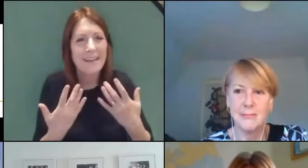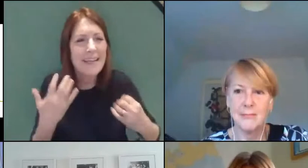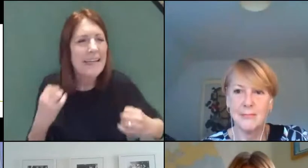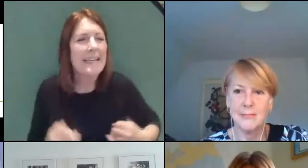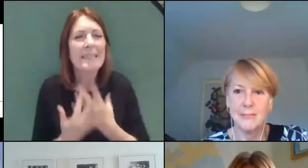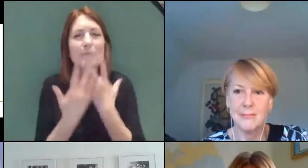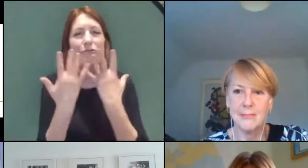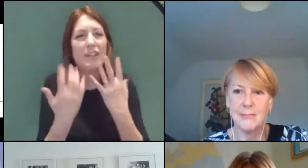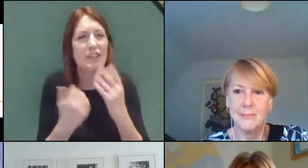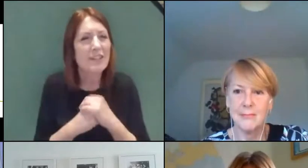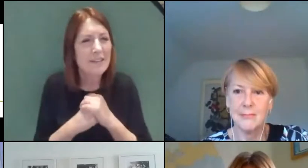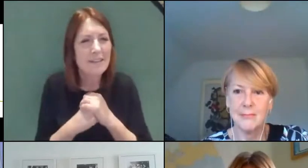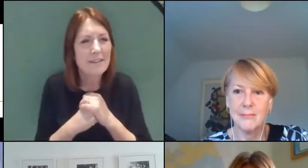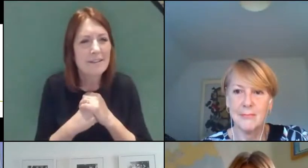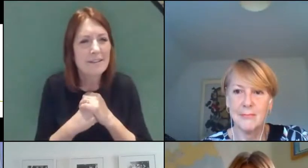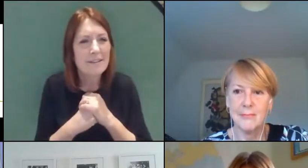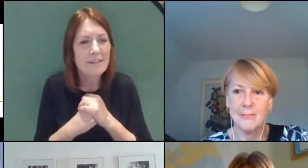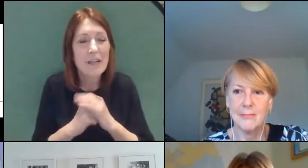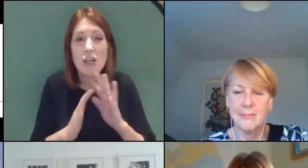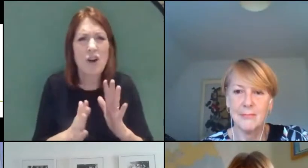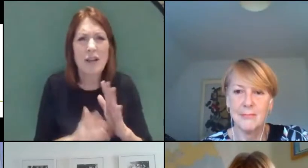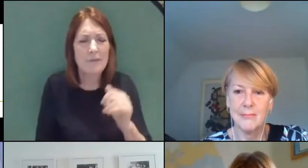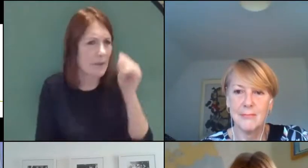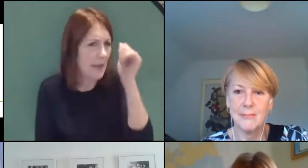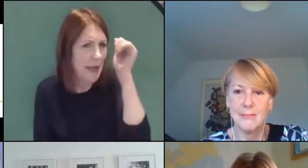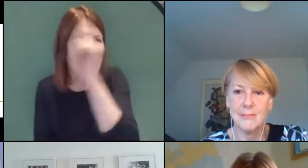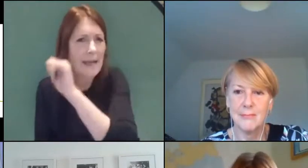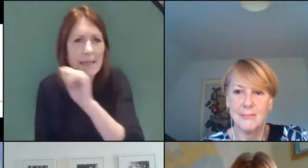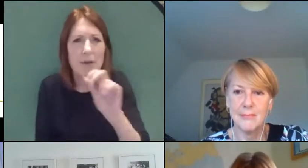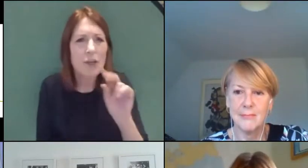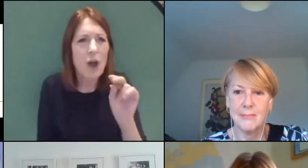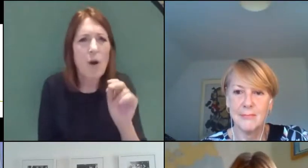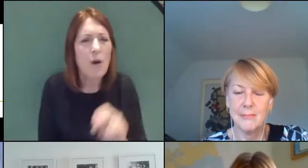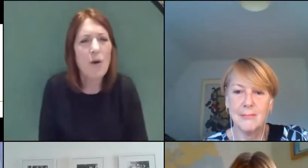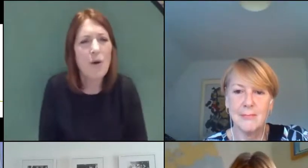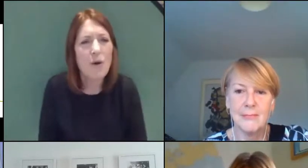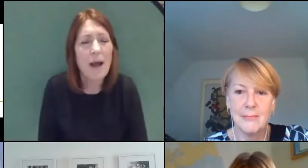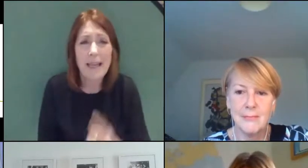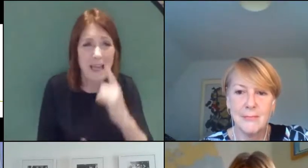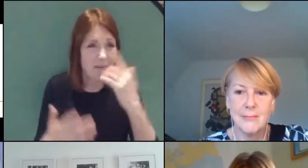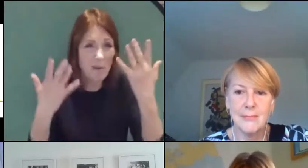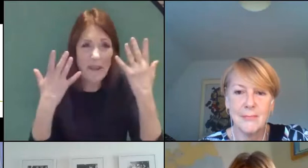And it doesn't have to be academic - it can be with your hands, with your